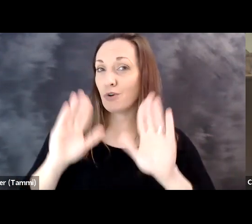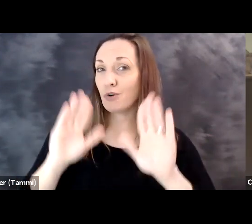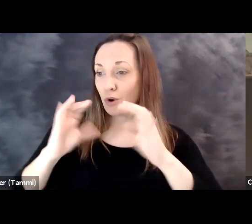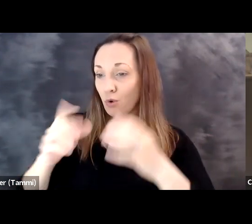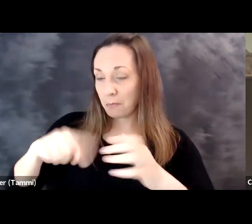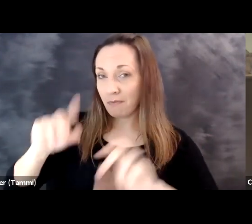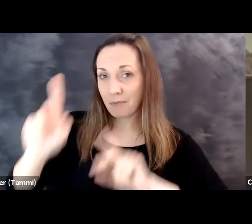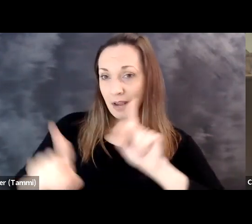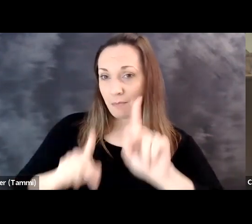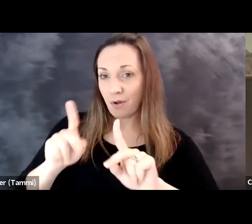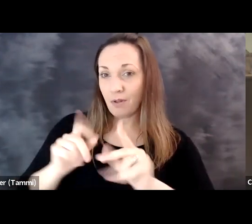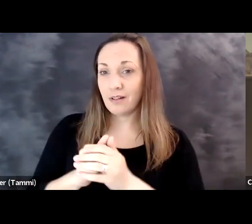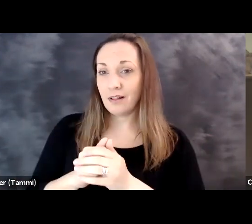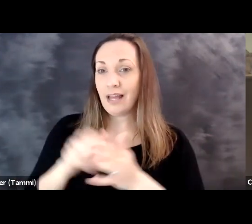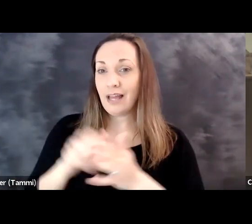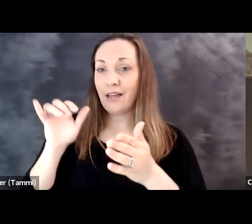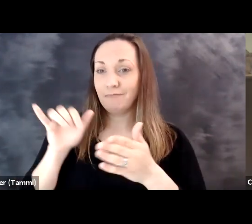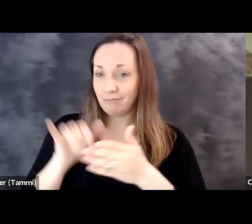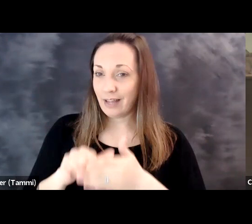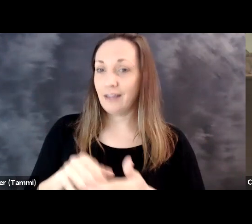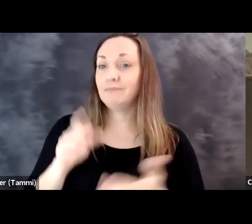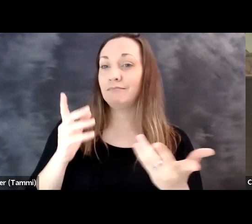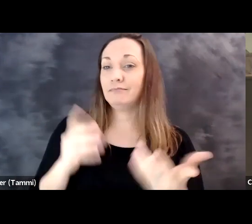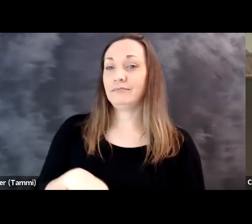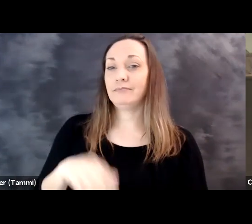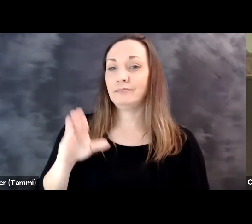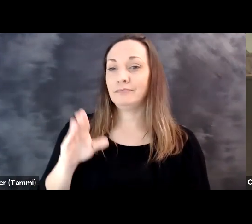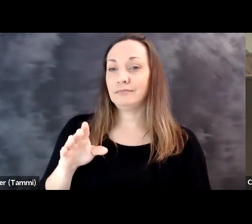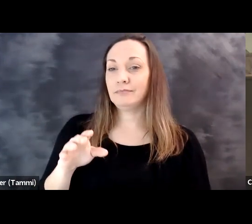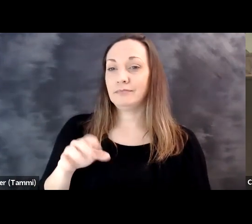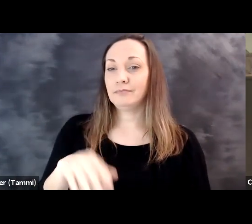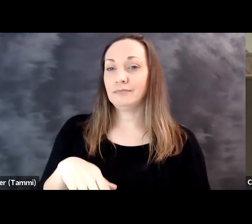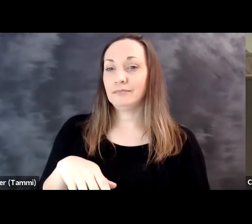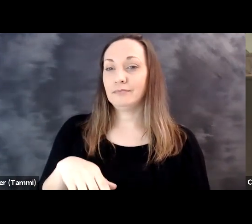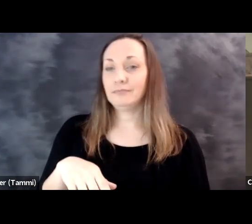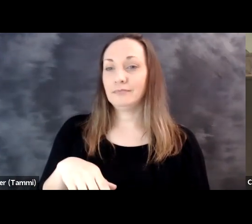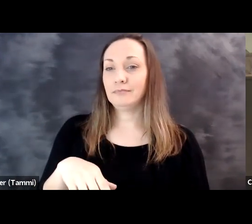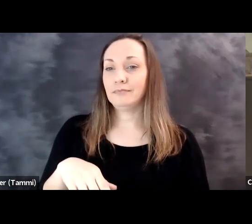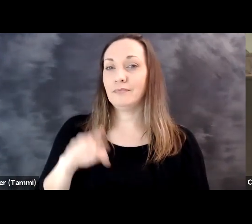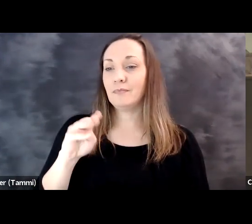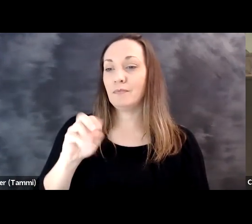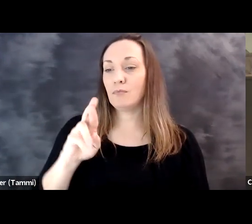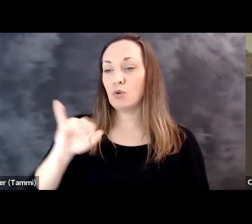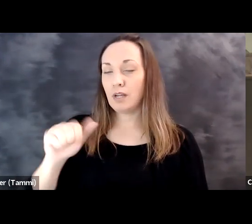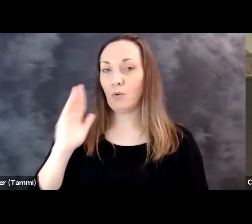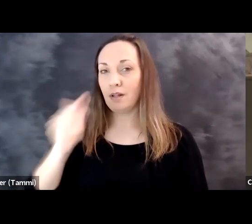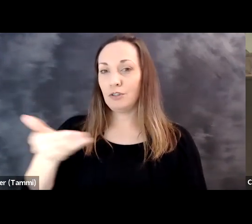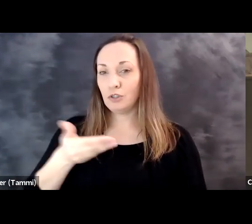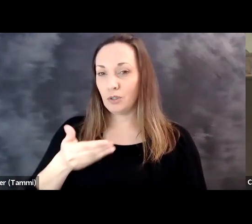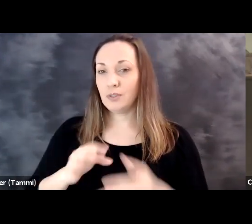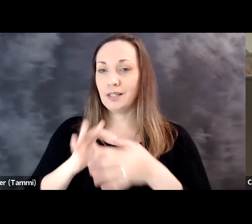excited about it. We have a great group folks that Maria is going to introduce to us.